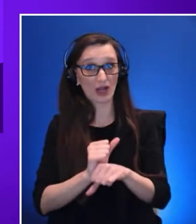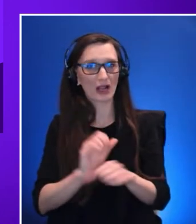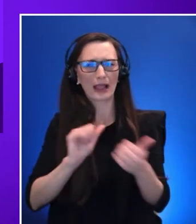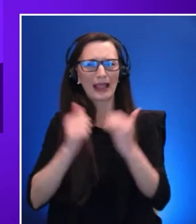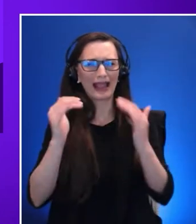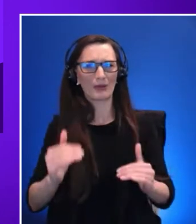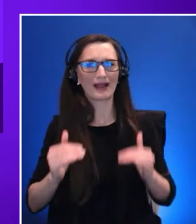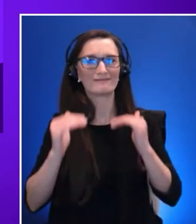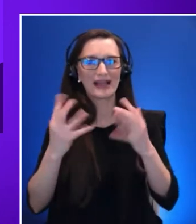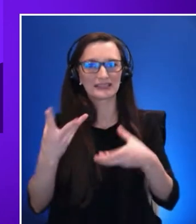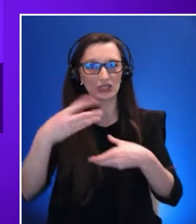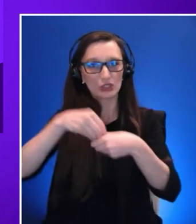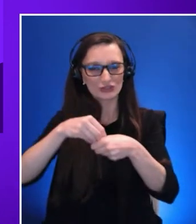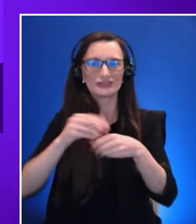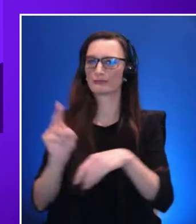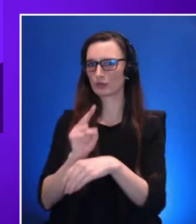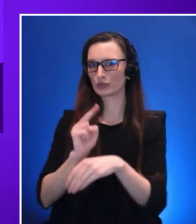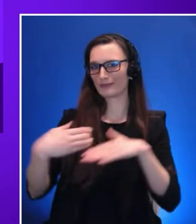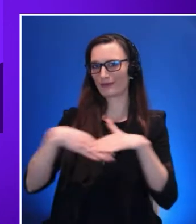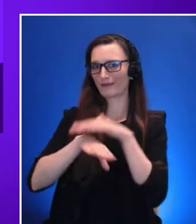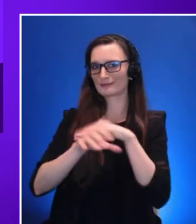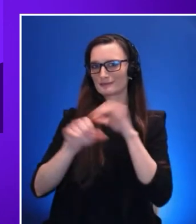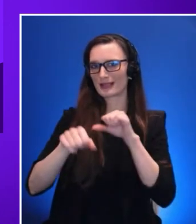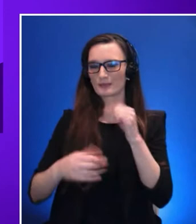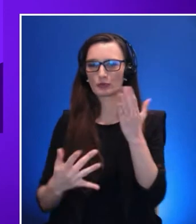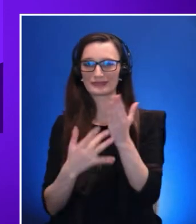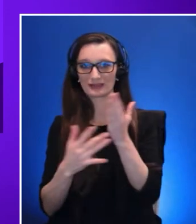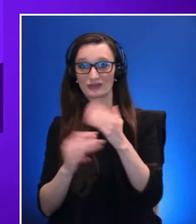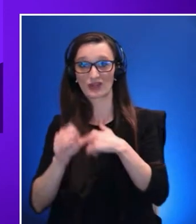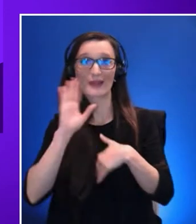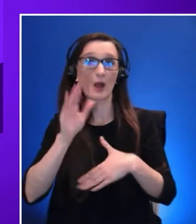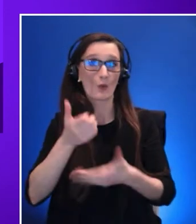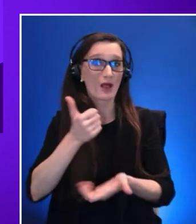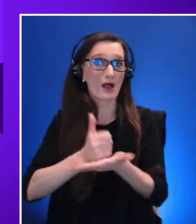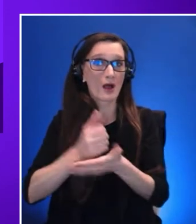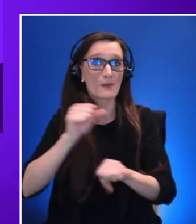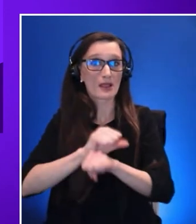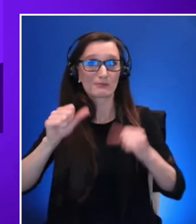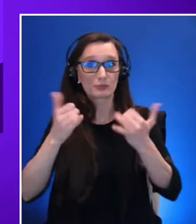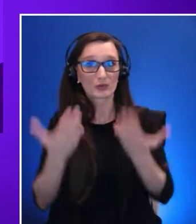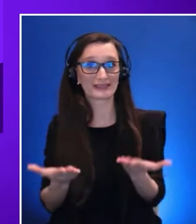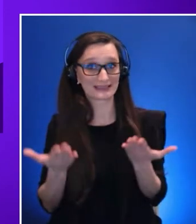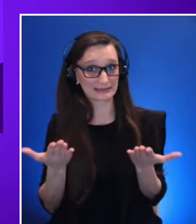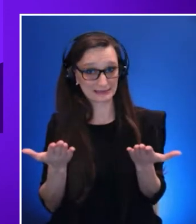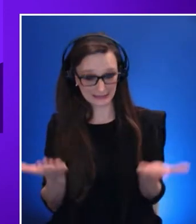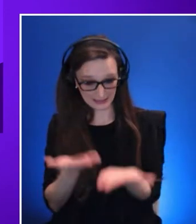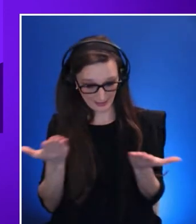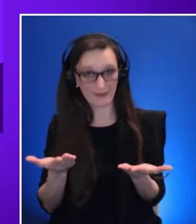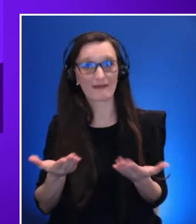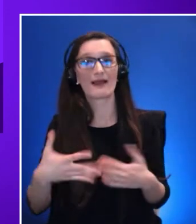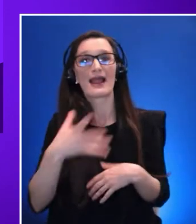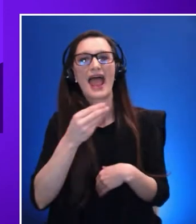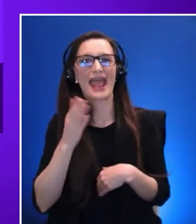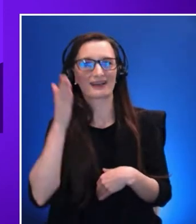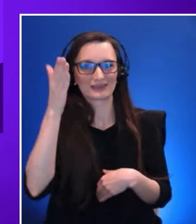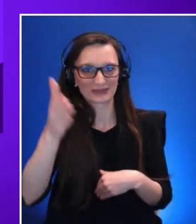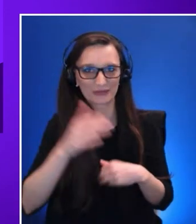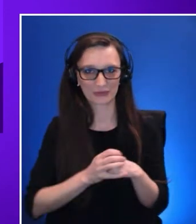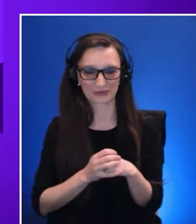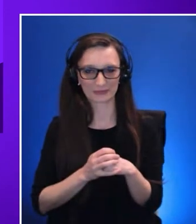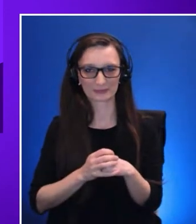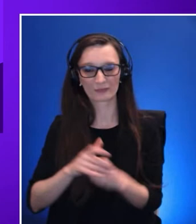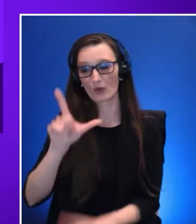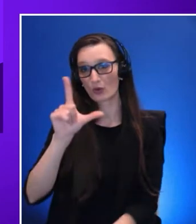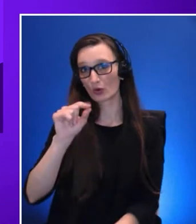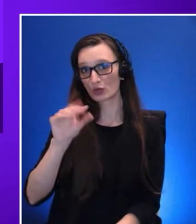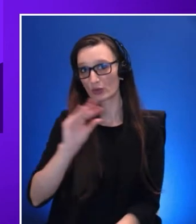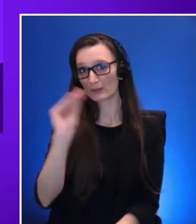employees today and in the future, with 20% of employees expected to experience the disability